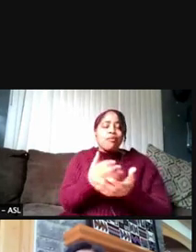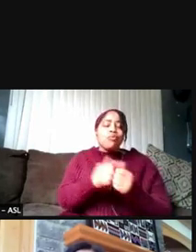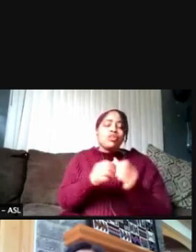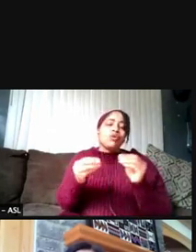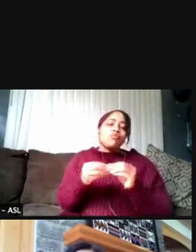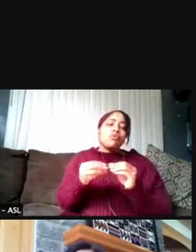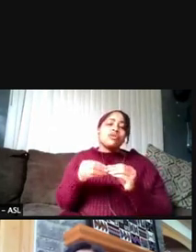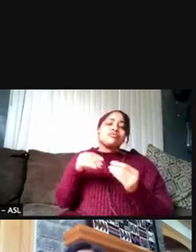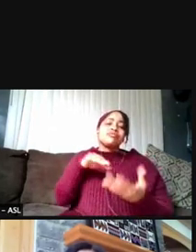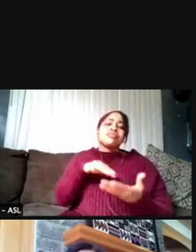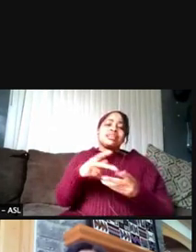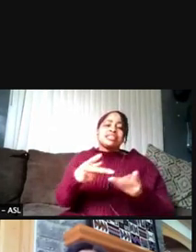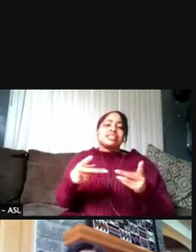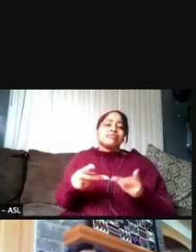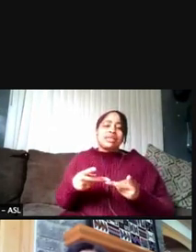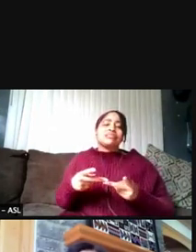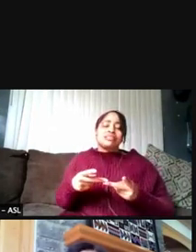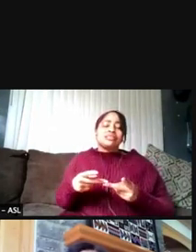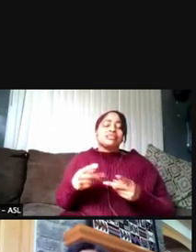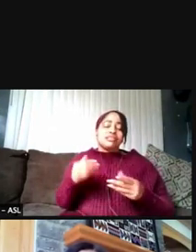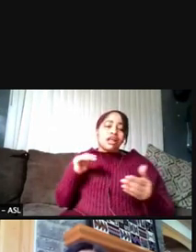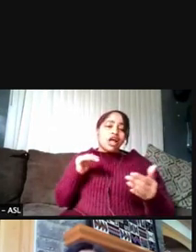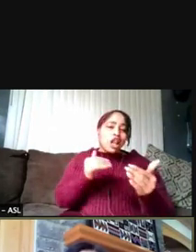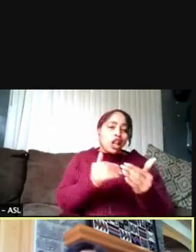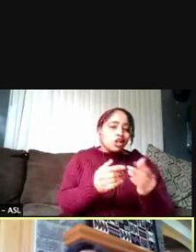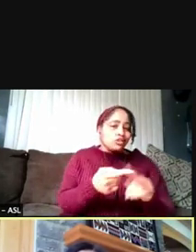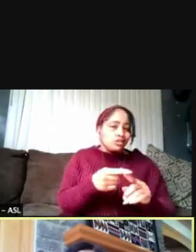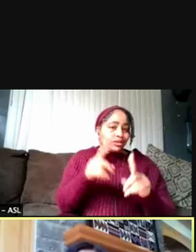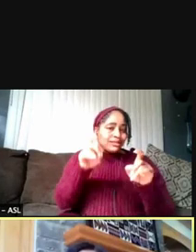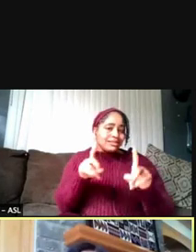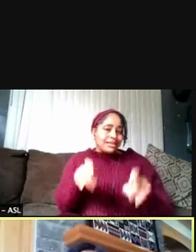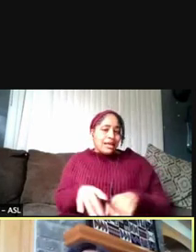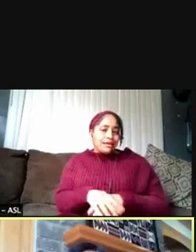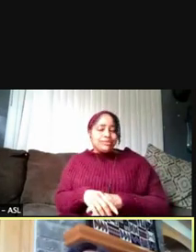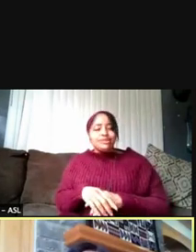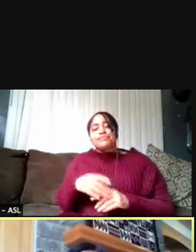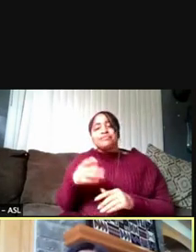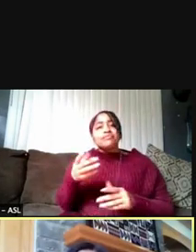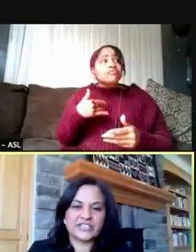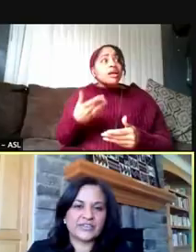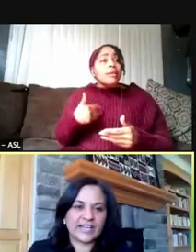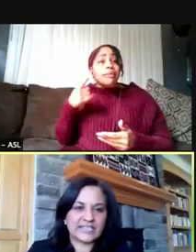as we get closer to exams. Yeah, I'm so glad to hear that. I actually was in the Union yesterday